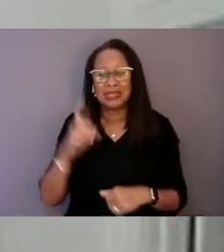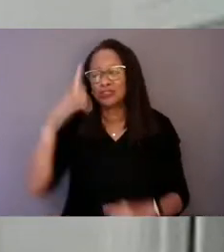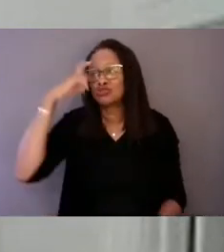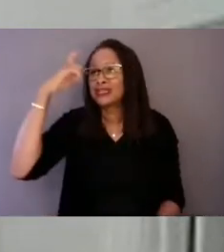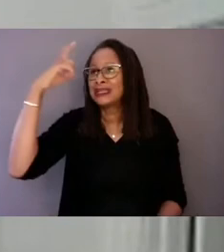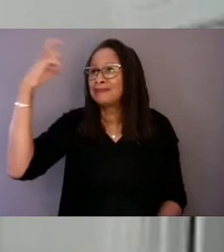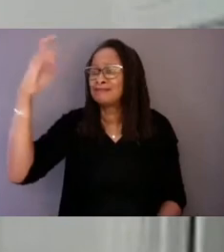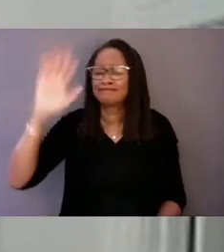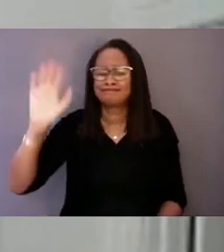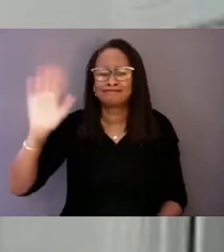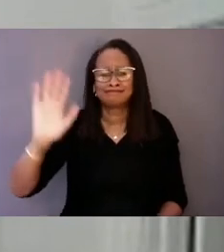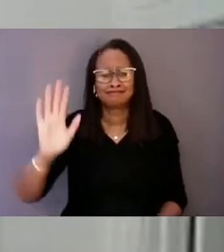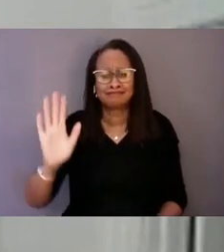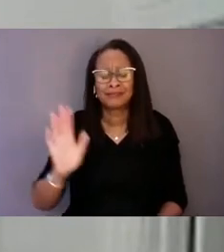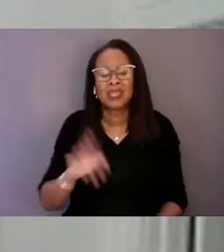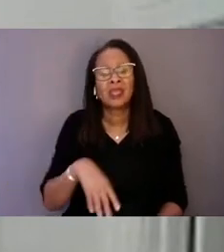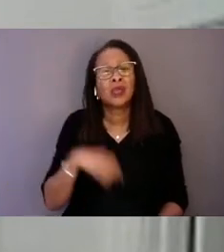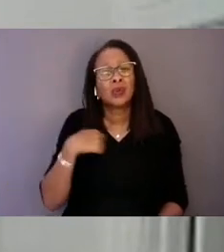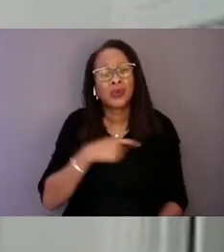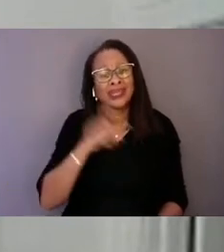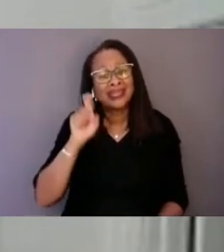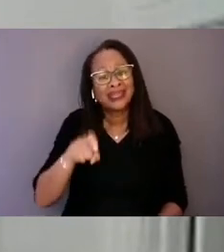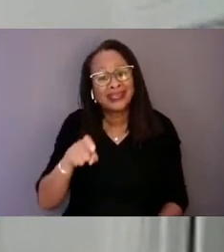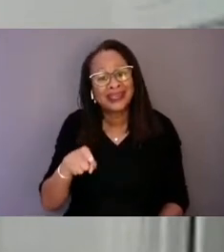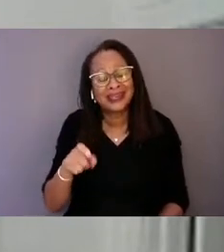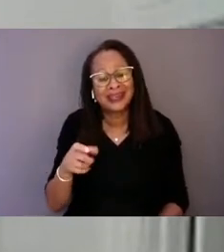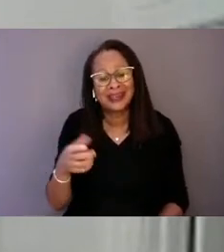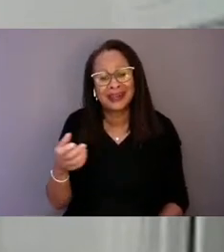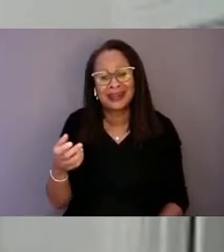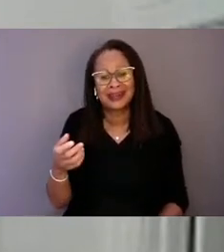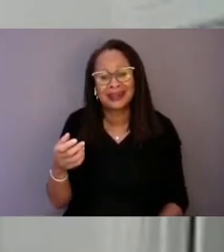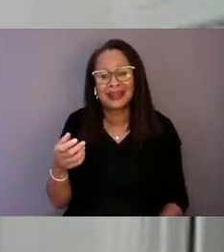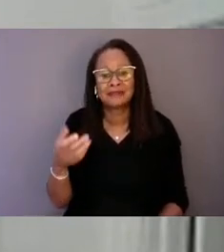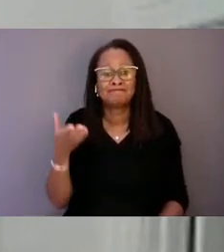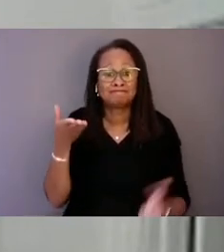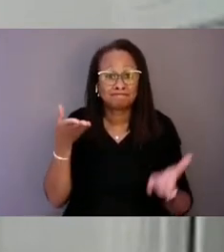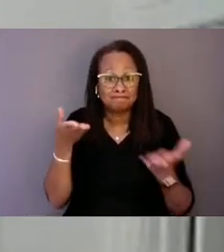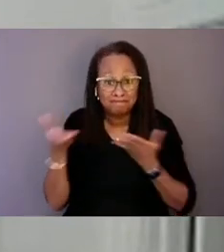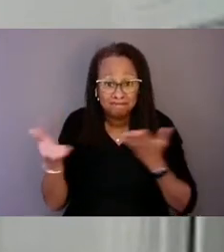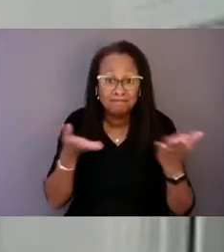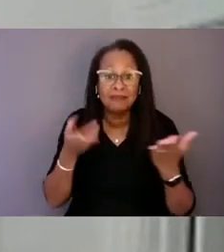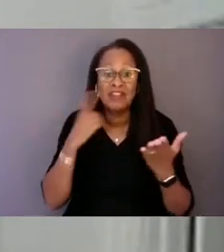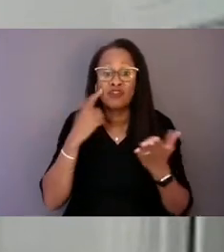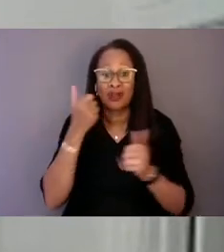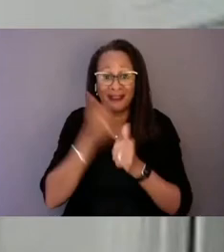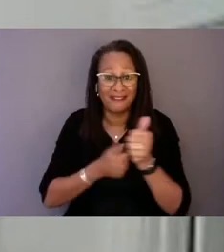We need service for every American in crisis